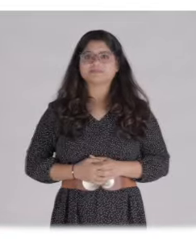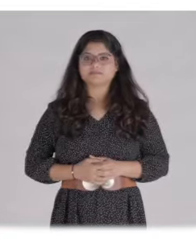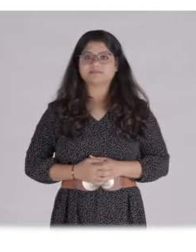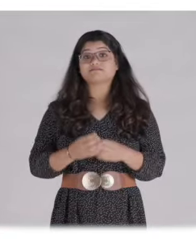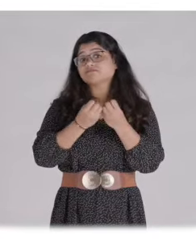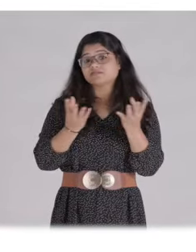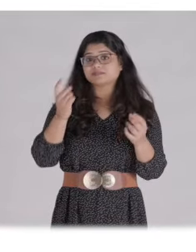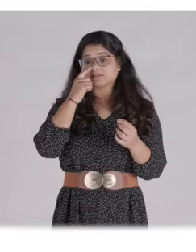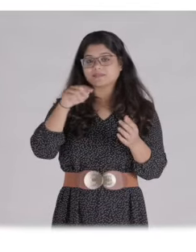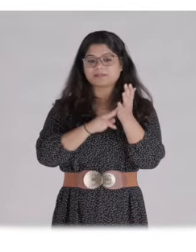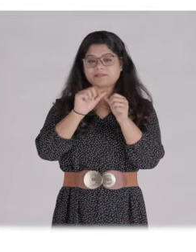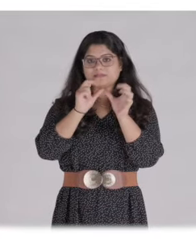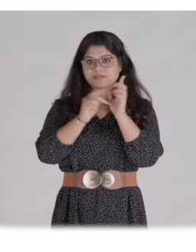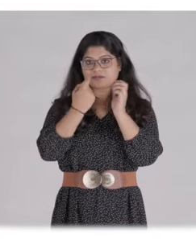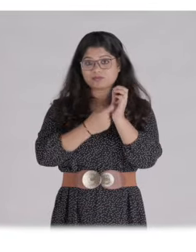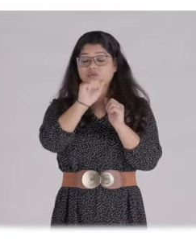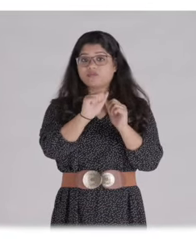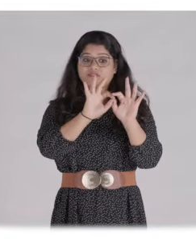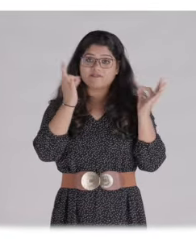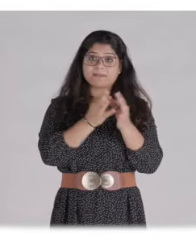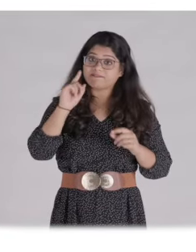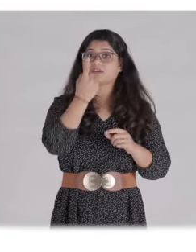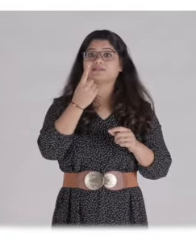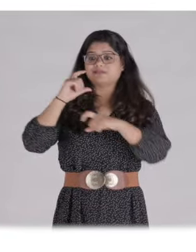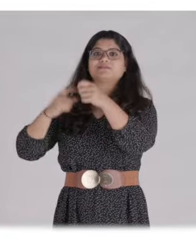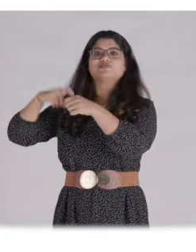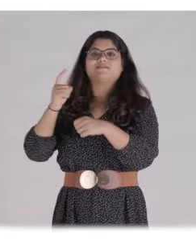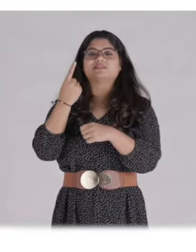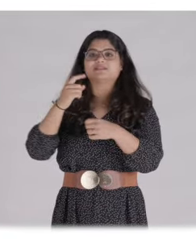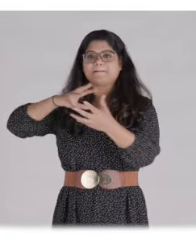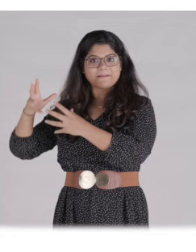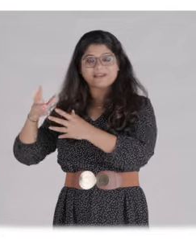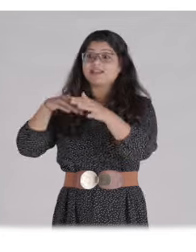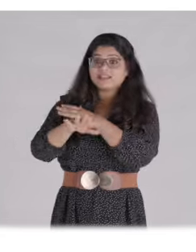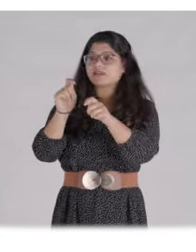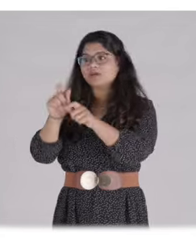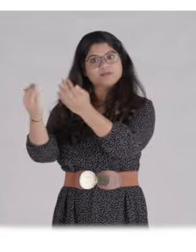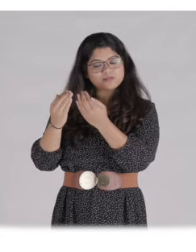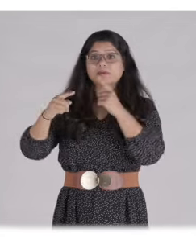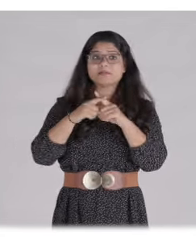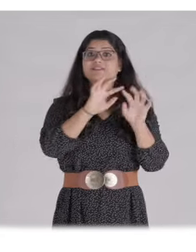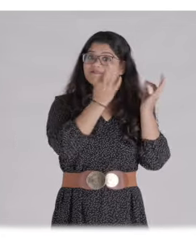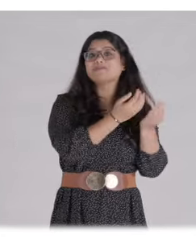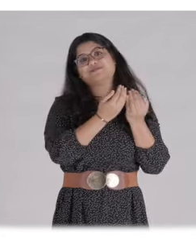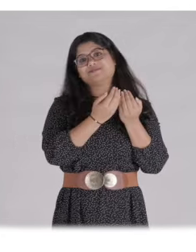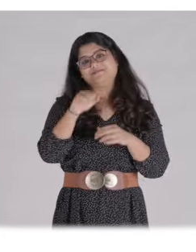Many women at Malanpur are first generation employees in manufacturing. They've found champions not only at work, but also at home.